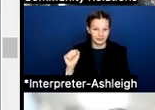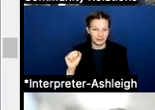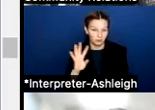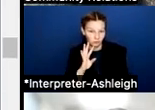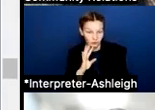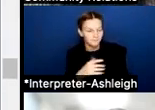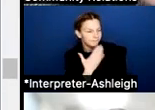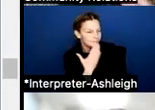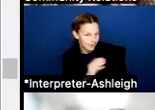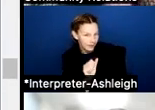Next one, Eddie.